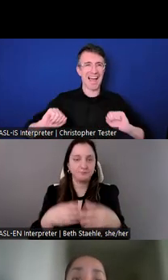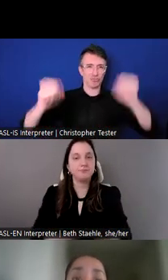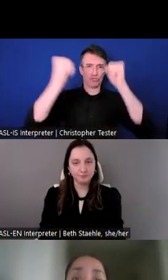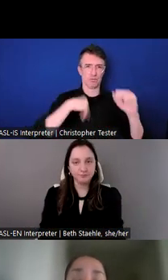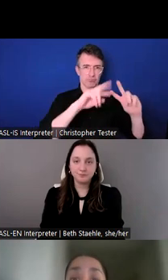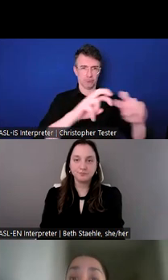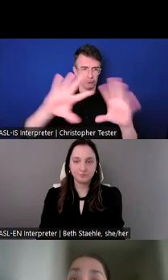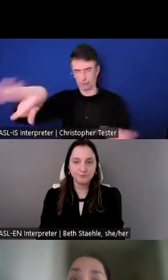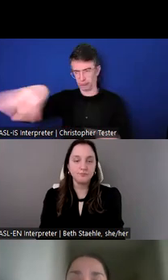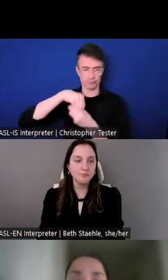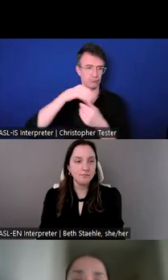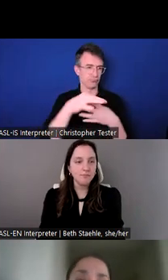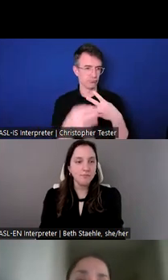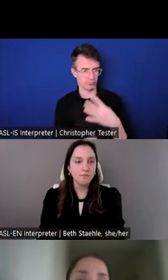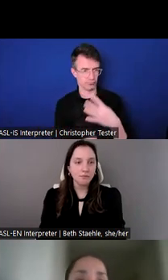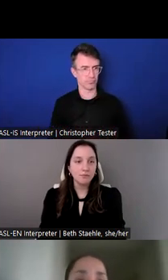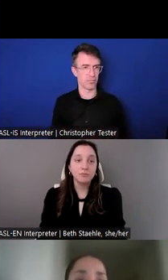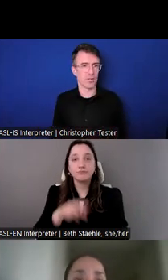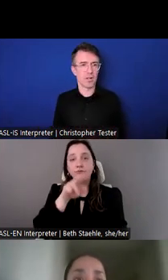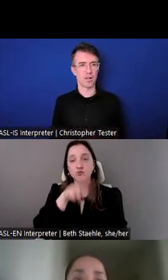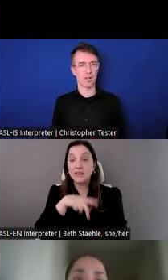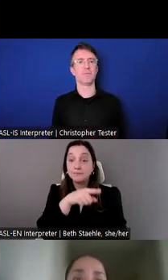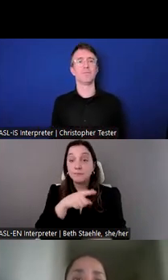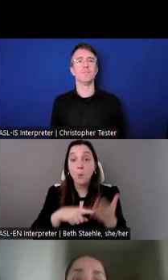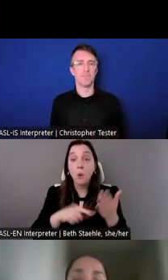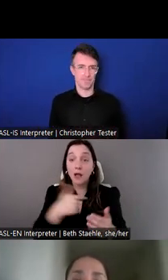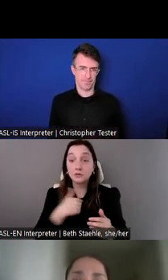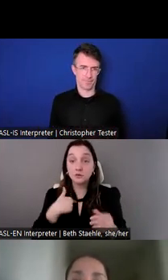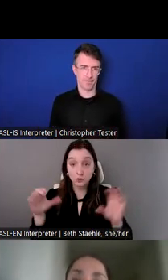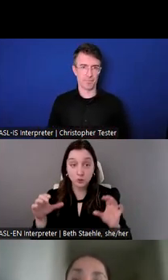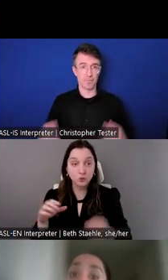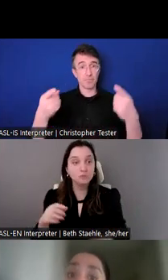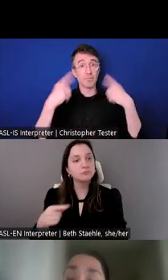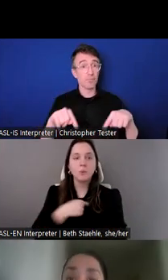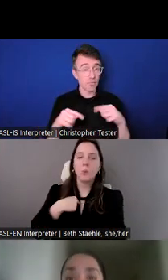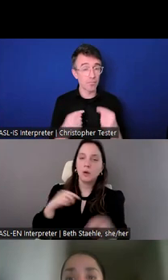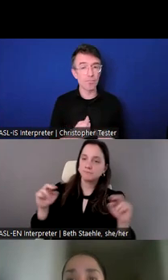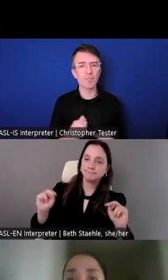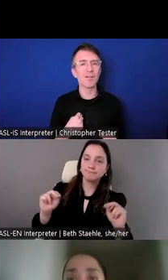So additional things that we do, we serve as a nonpartisan government partner and trusted